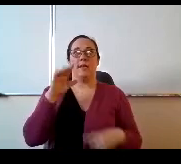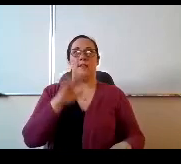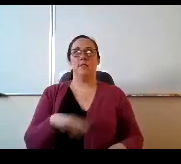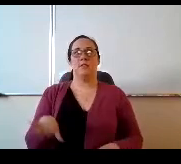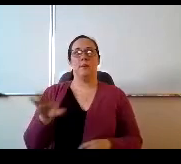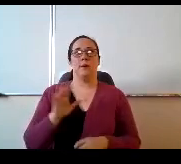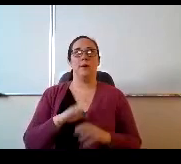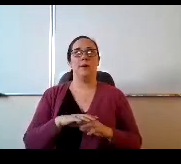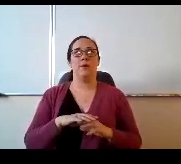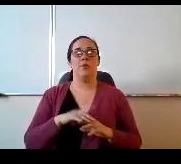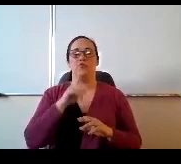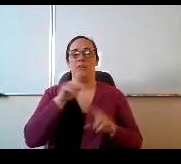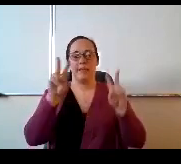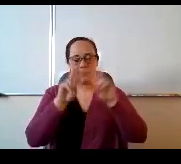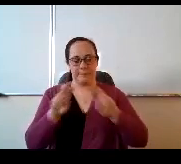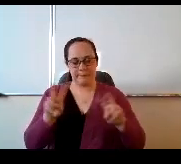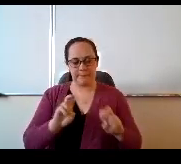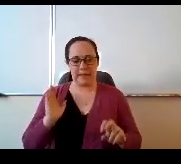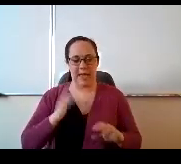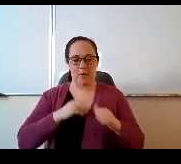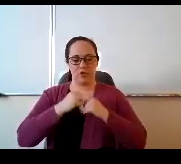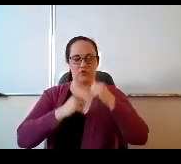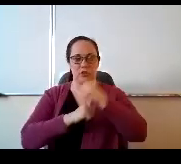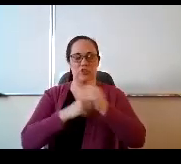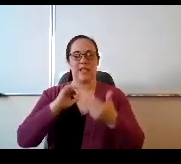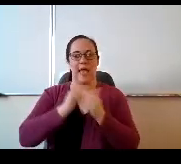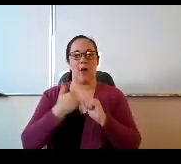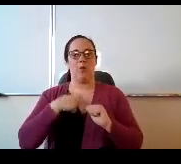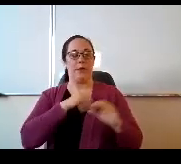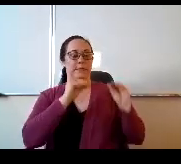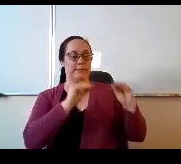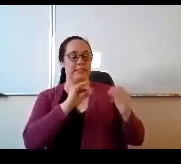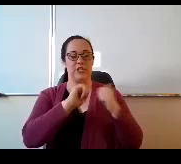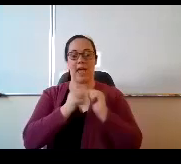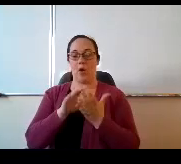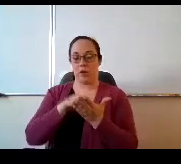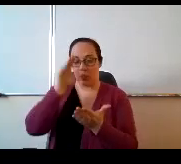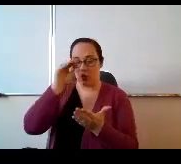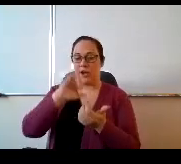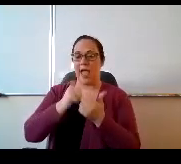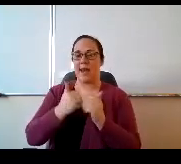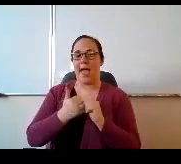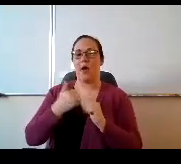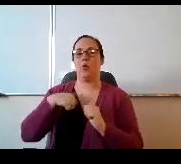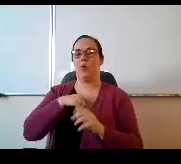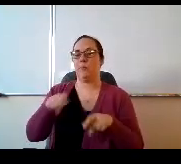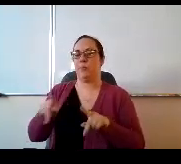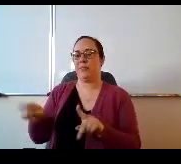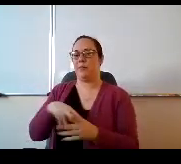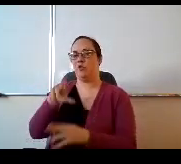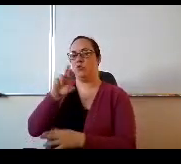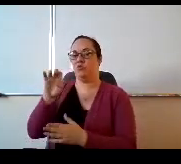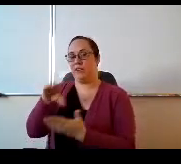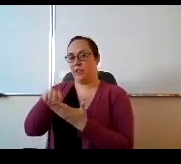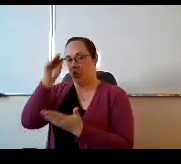at our structures and how we teach and learn and how we let kids relearn. And the fact that, like I know my own son